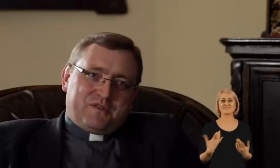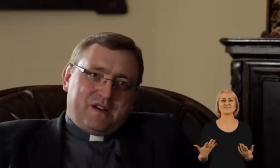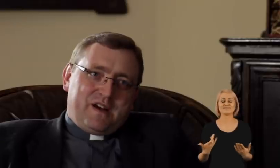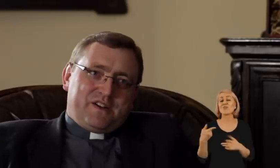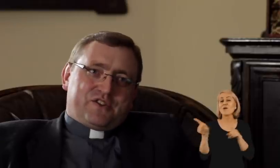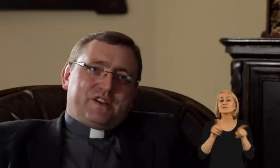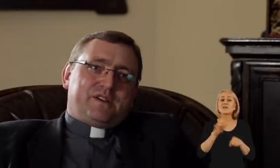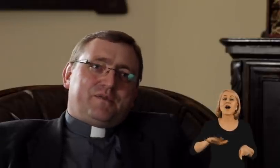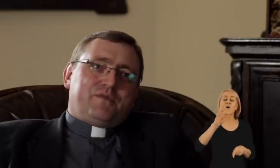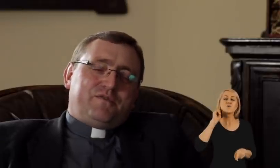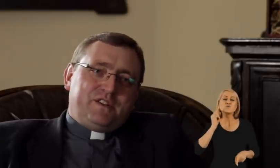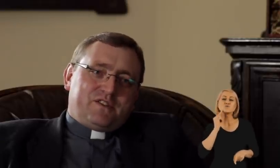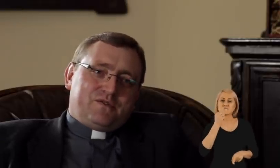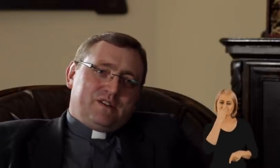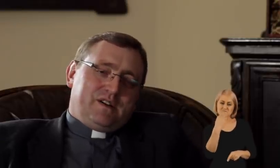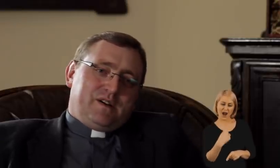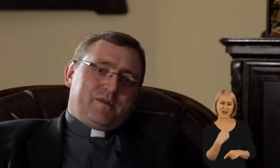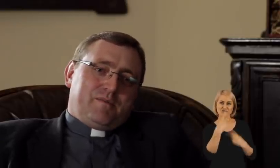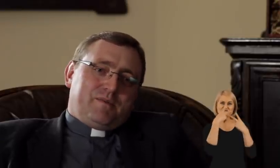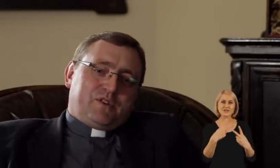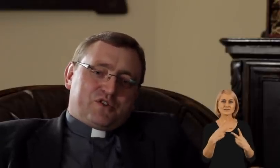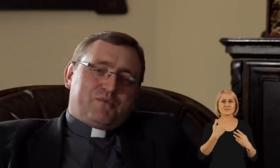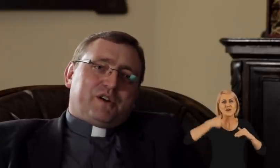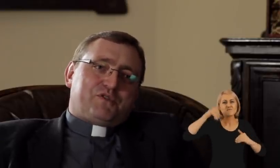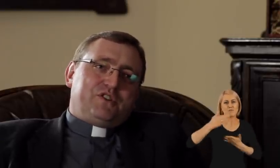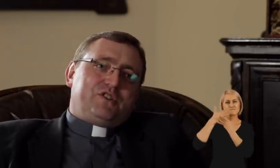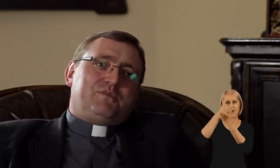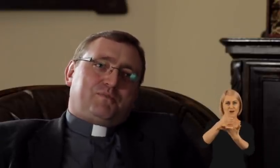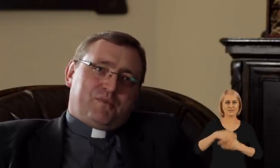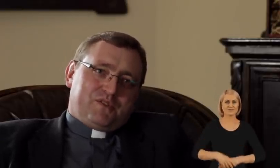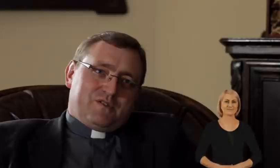and that they can see I am ready to help them.